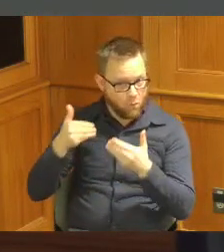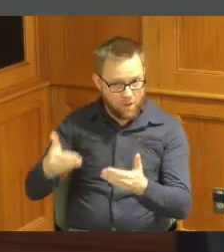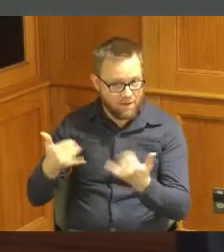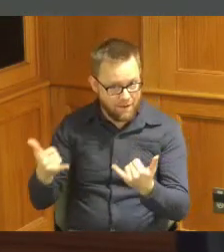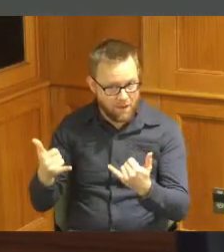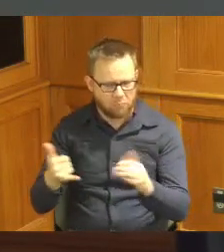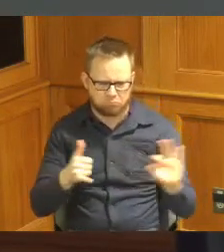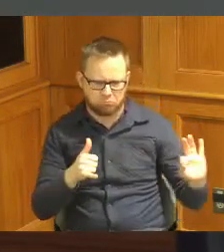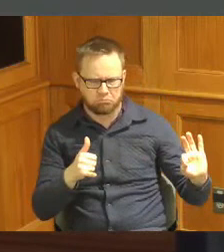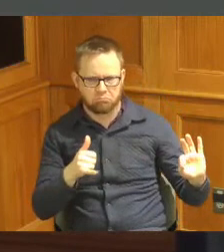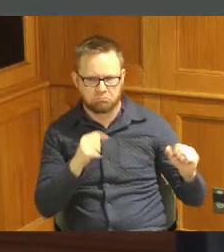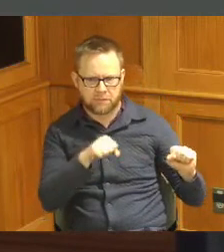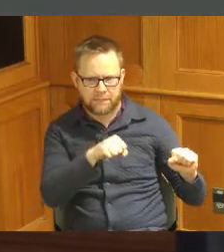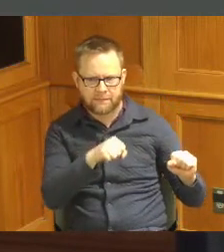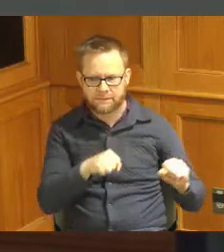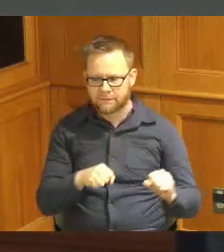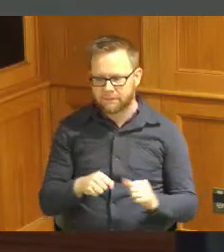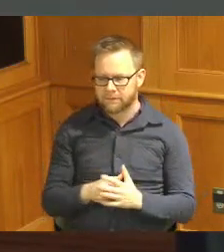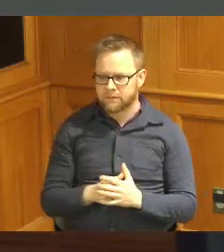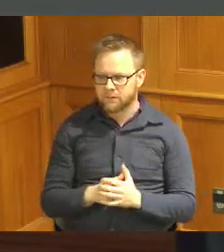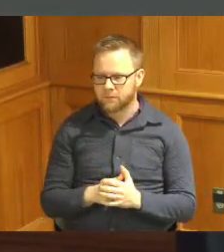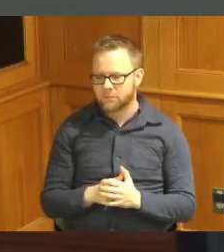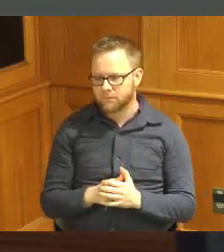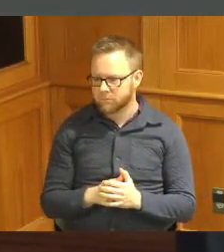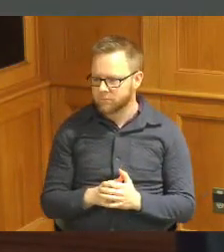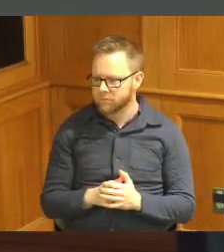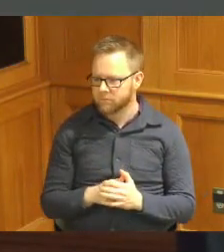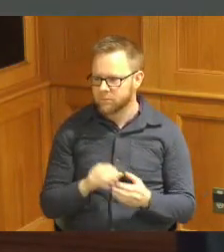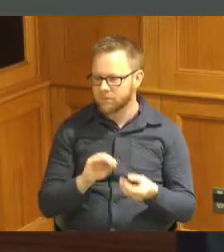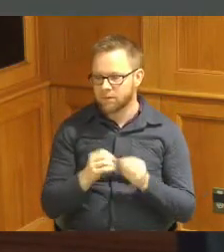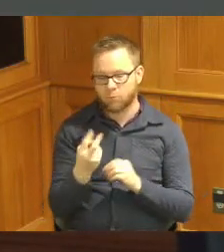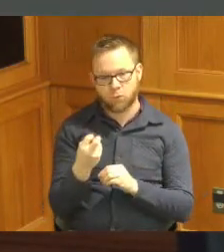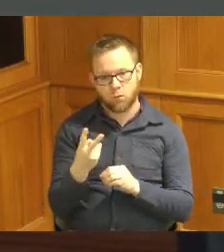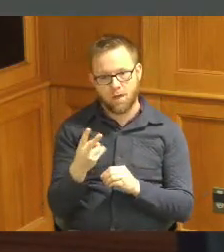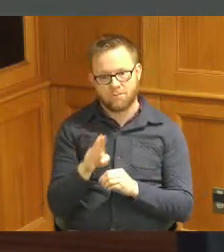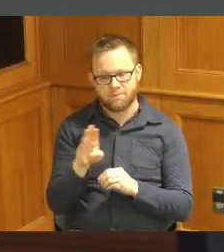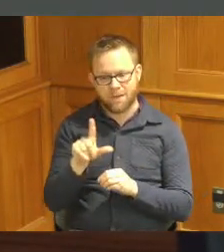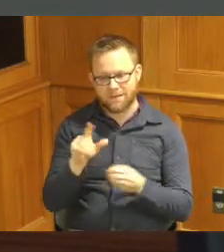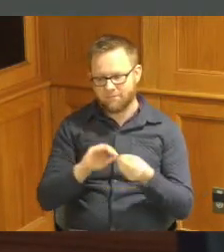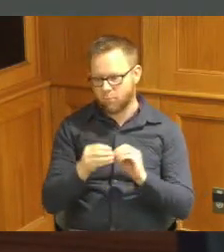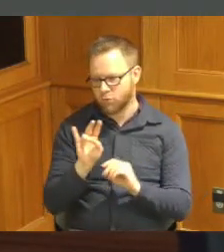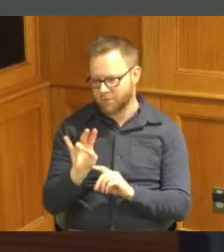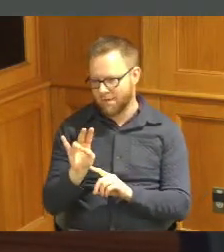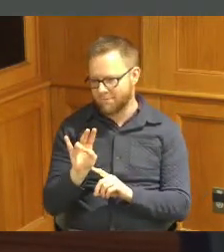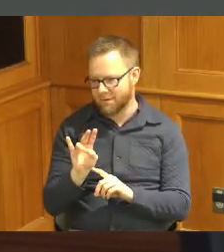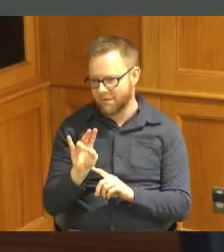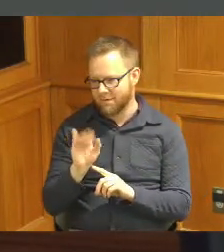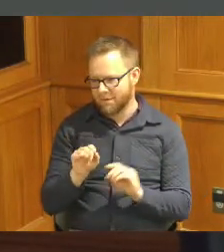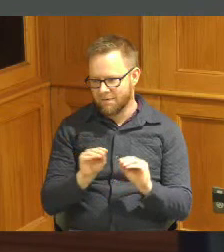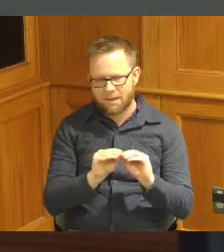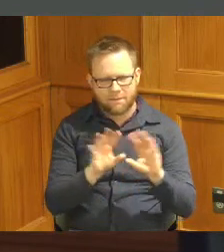for to be seamless to resolution number 12 is by leave number seven clarifying and reconstituting